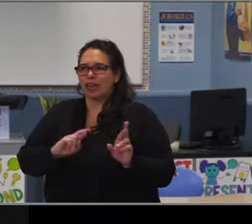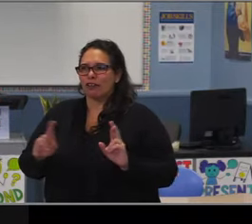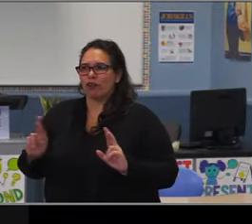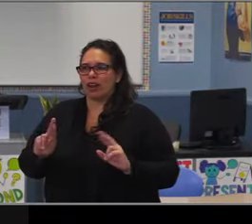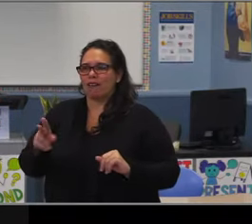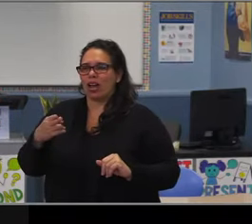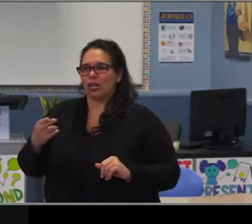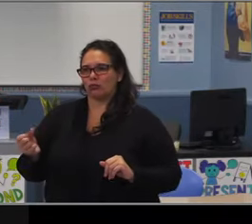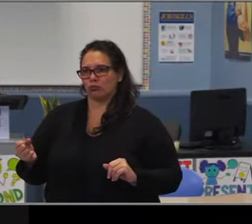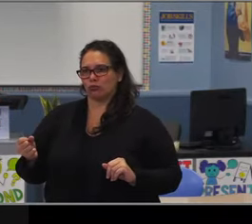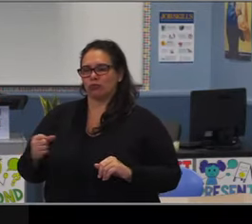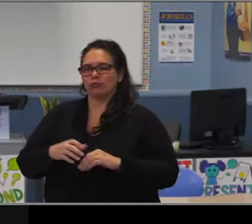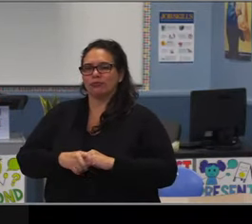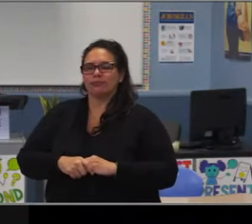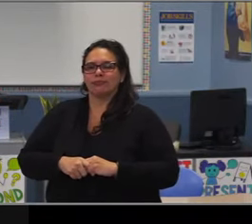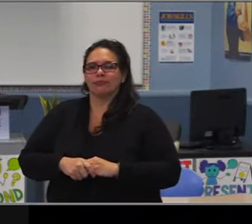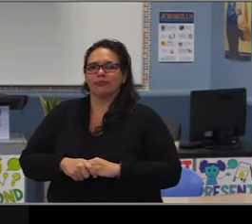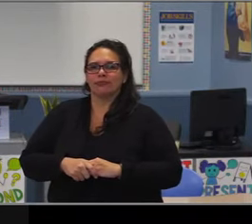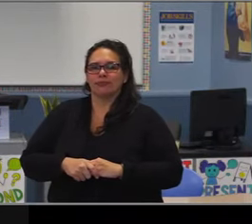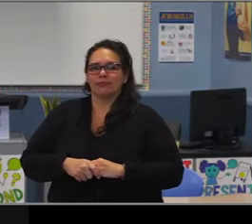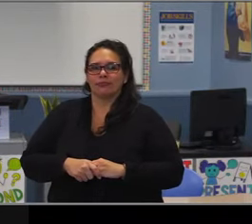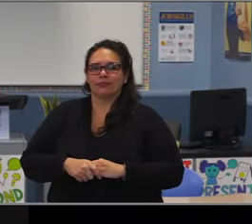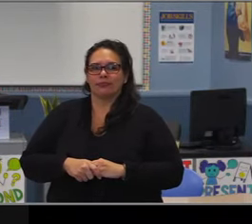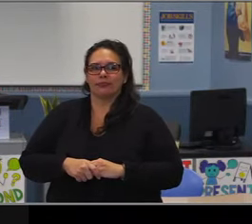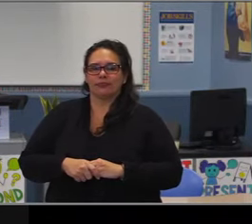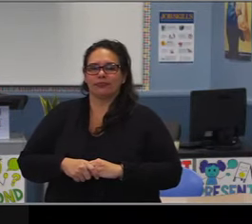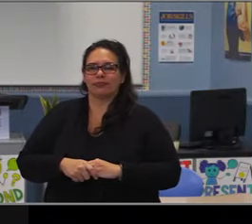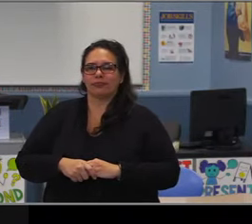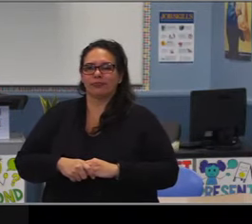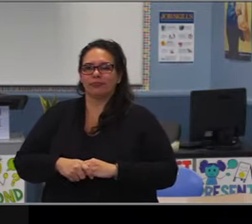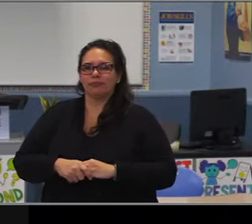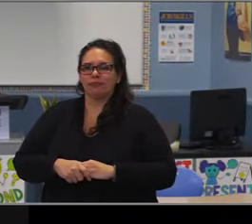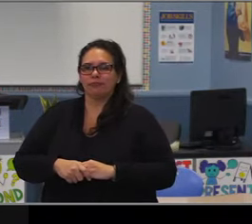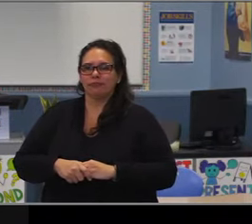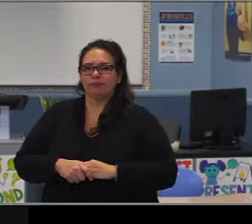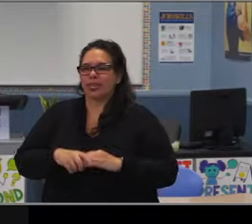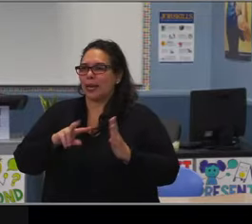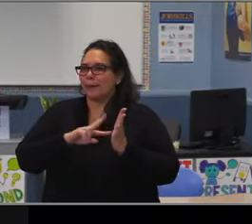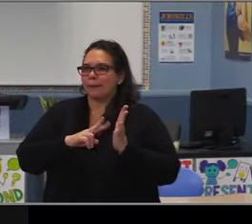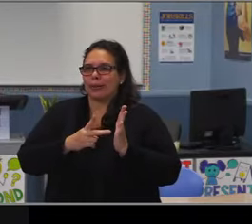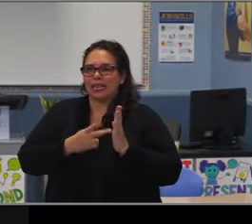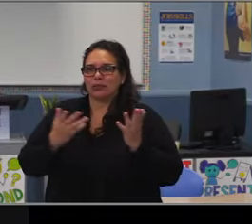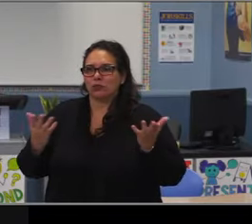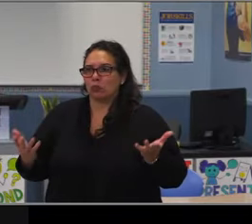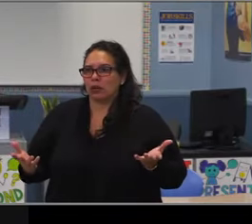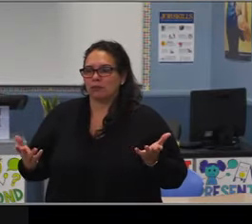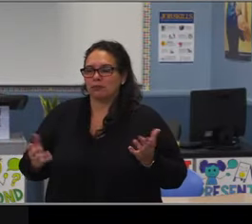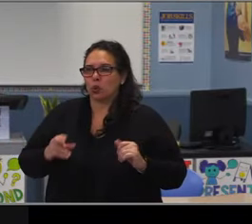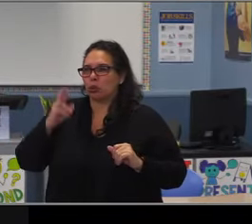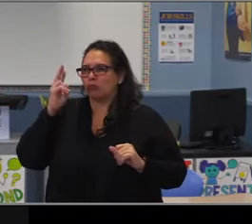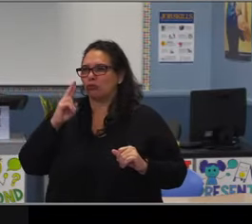The restriction of elective classes does concern me, particularly when you incorporate pathways.